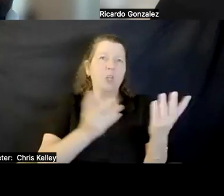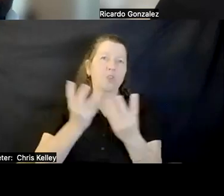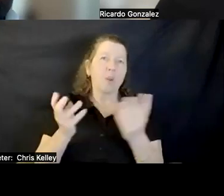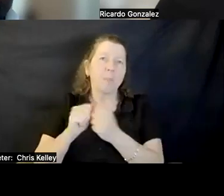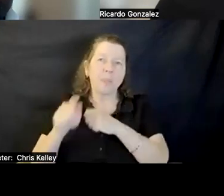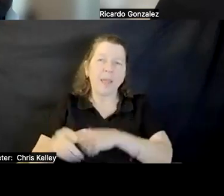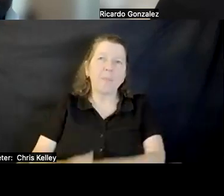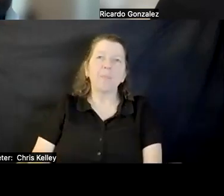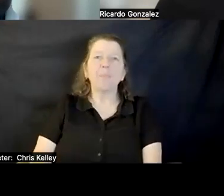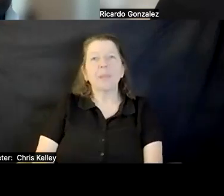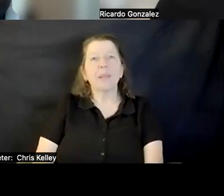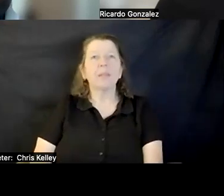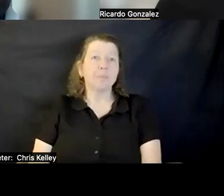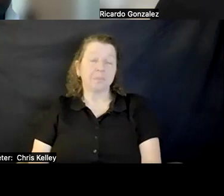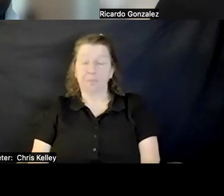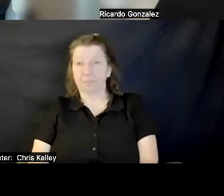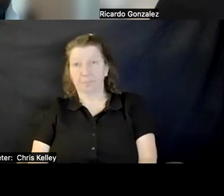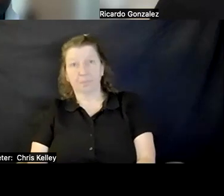ANANIR: THAT IS MONTHLY, RIGHT?